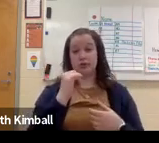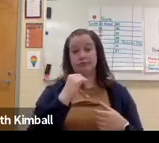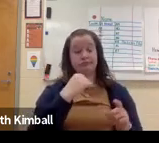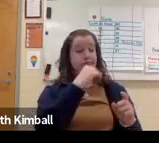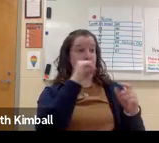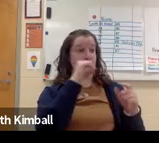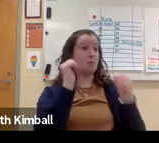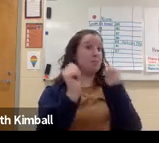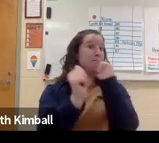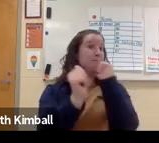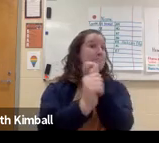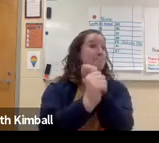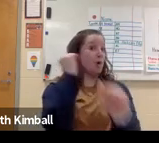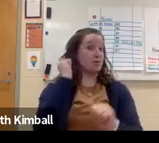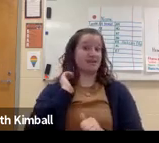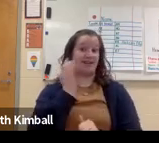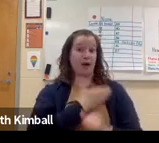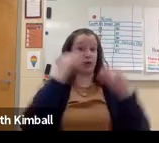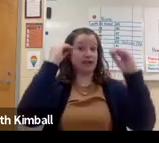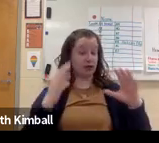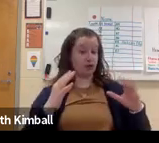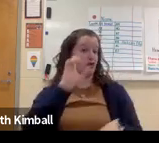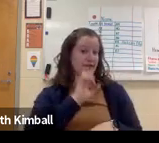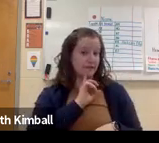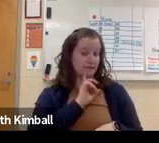direct instruction from the teachers.